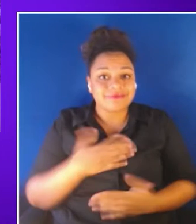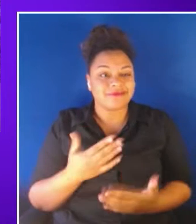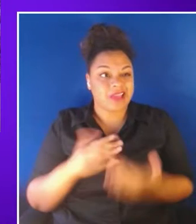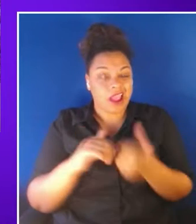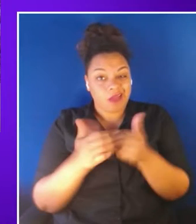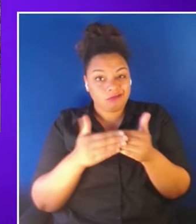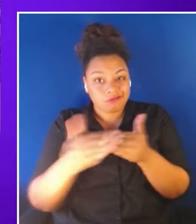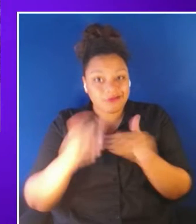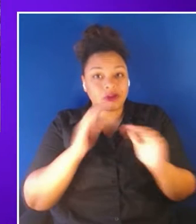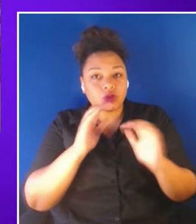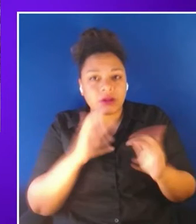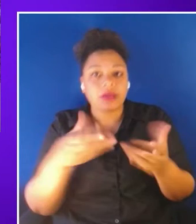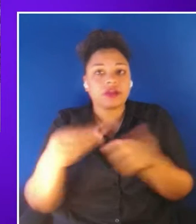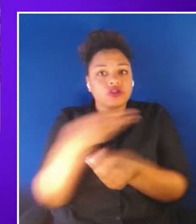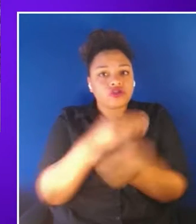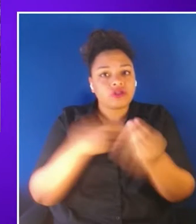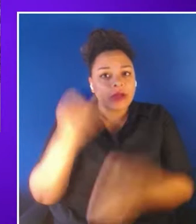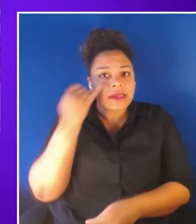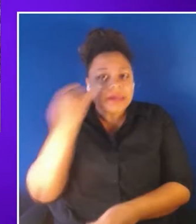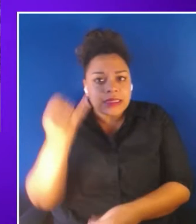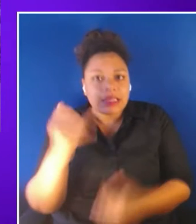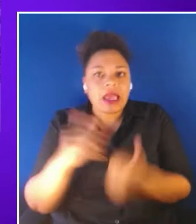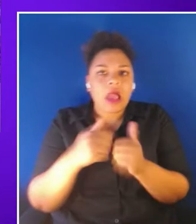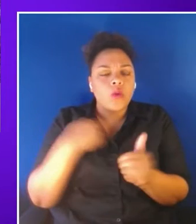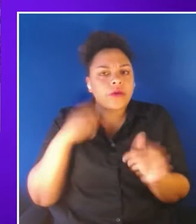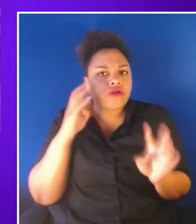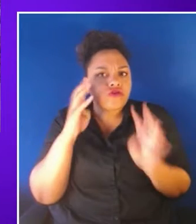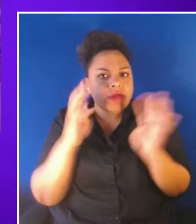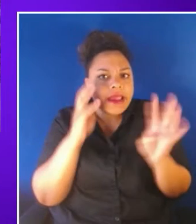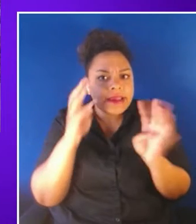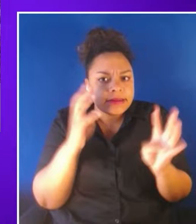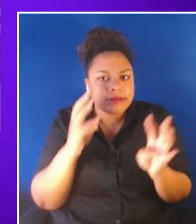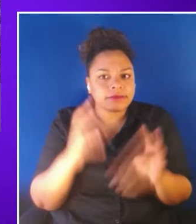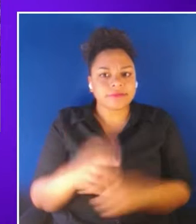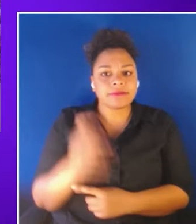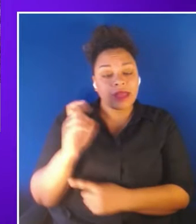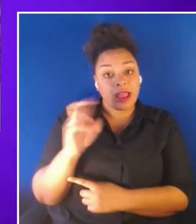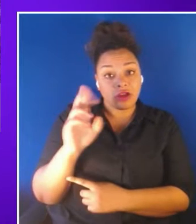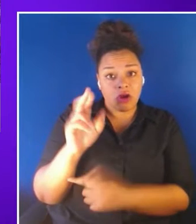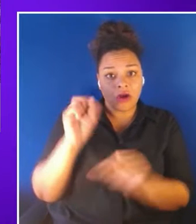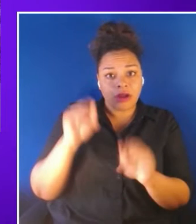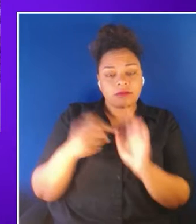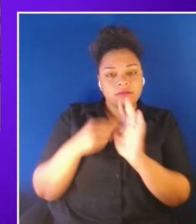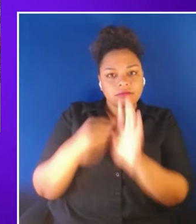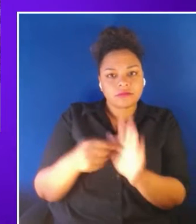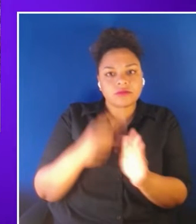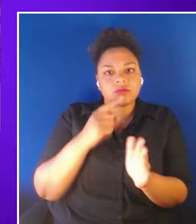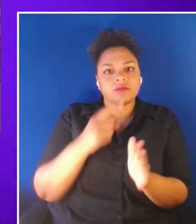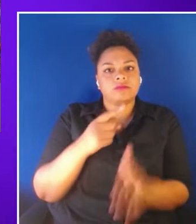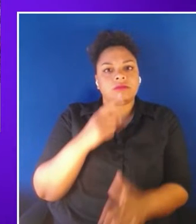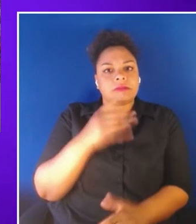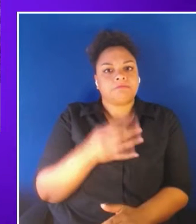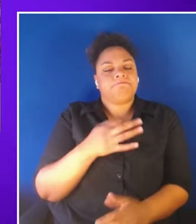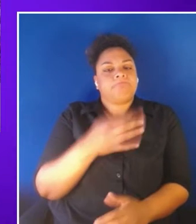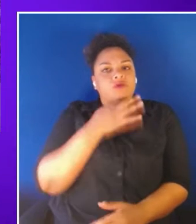we create. We believe XR can deliver extraordinary new capabilities new experiences and enrich the